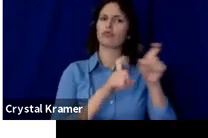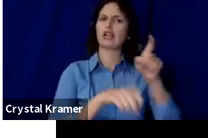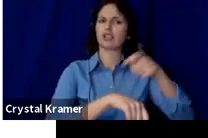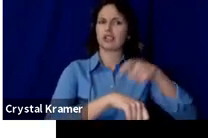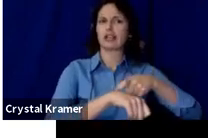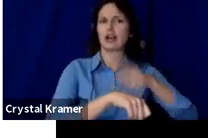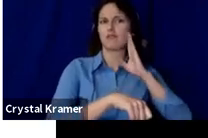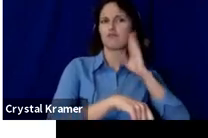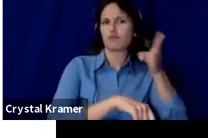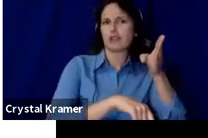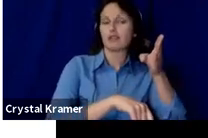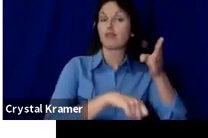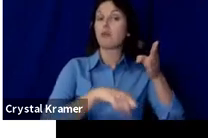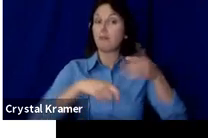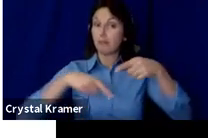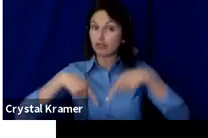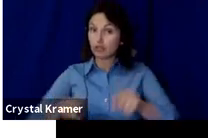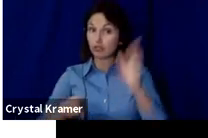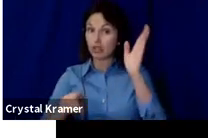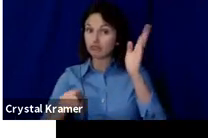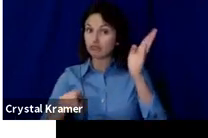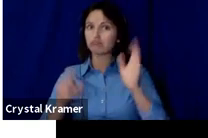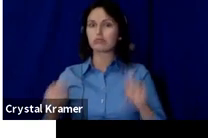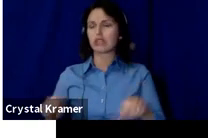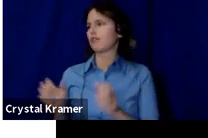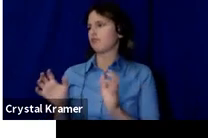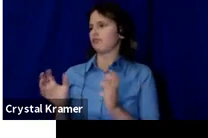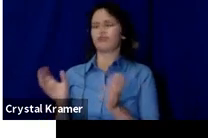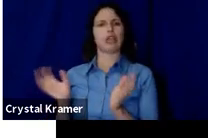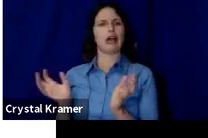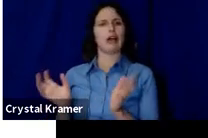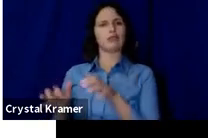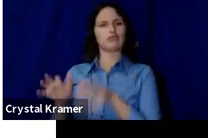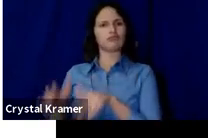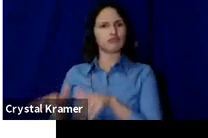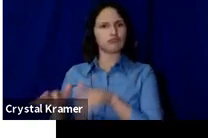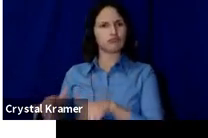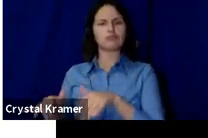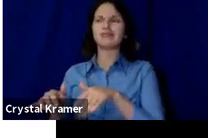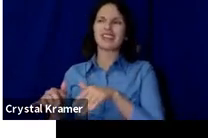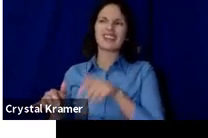using the Chat Box. Remember that I may answer your question during the presentation, so you might want to wait